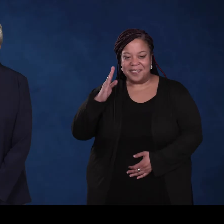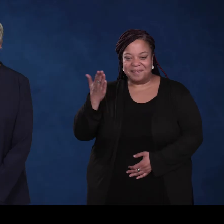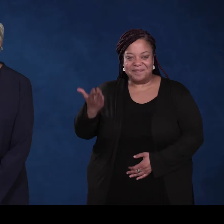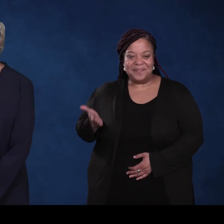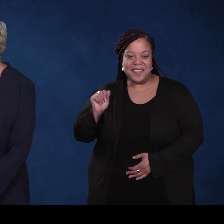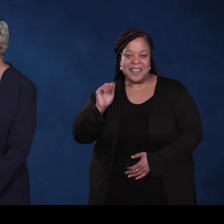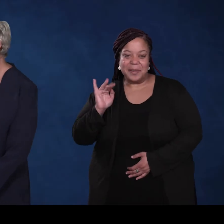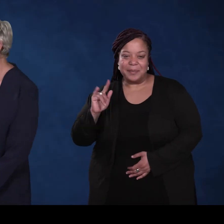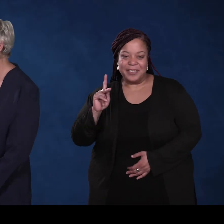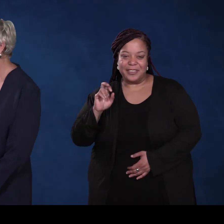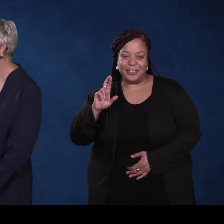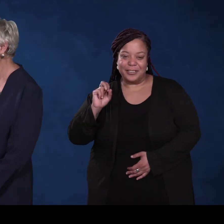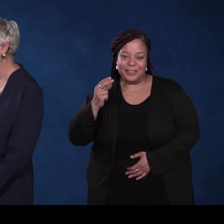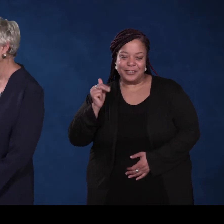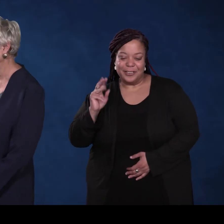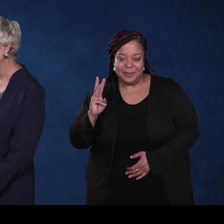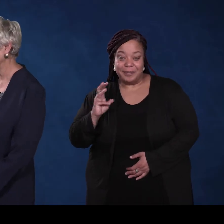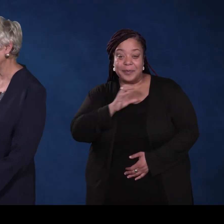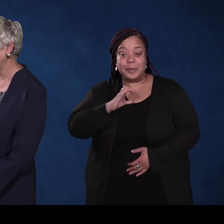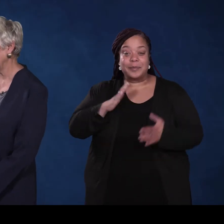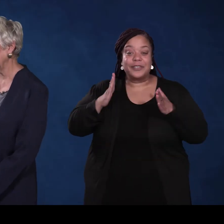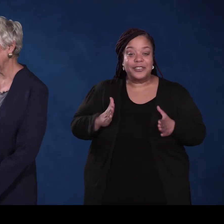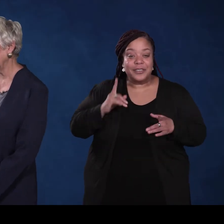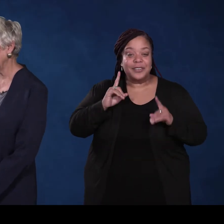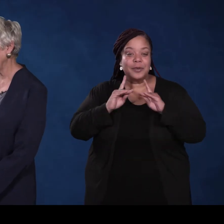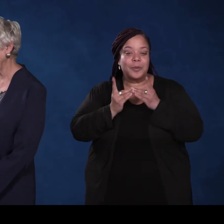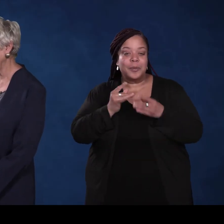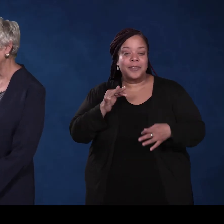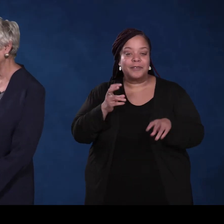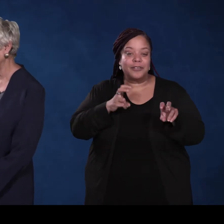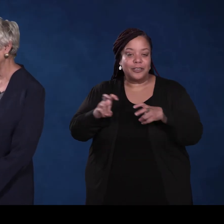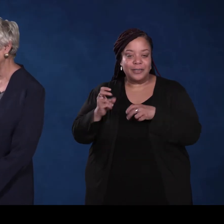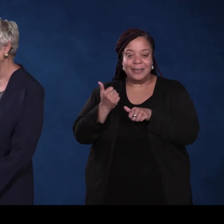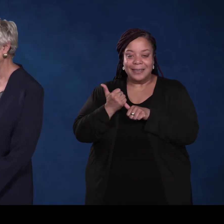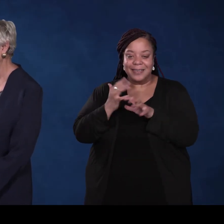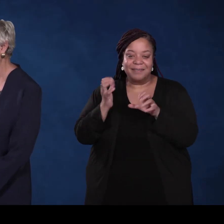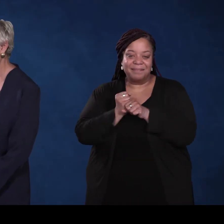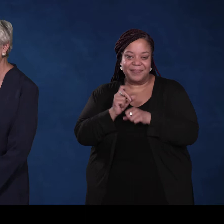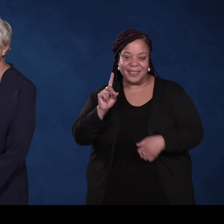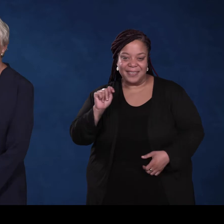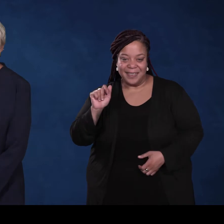Amy: Hello, I am Amy Kershaw, Commissioner of the Department of Transitional Assistance also known as DTA.